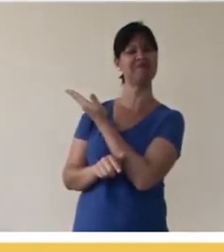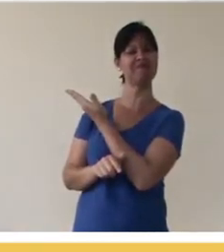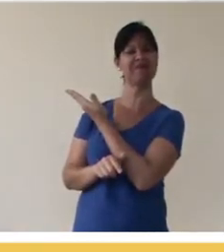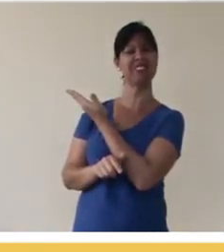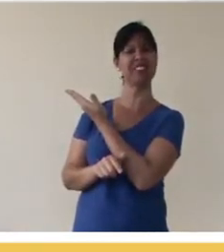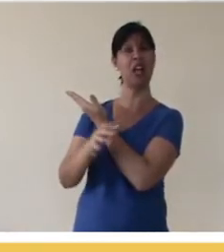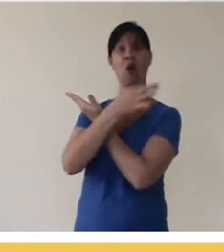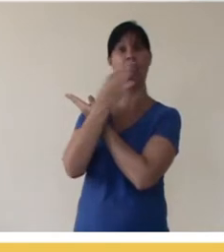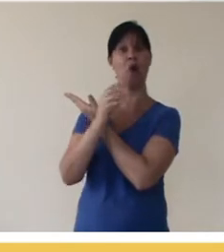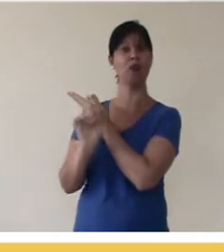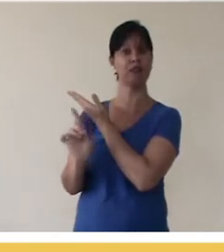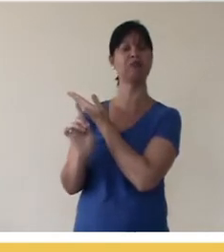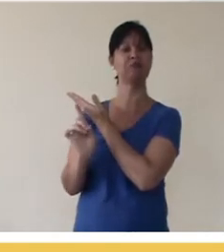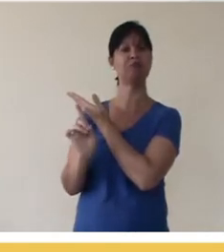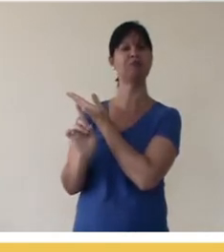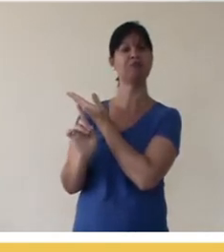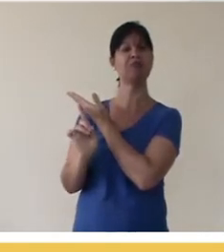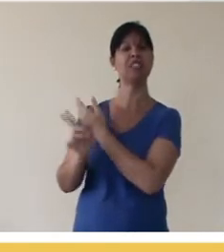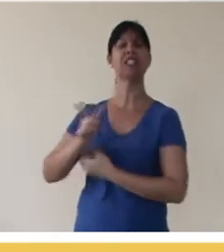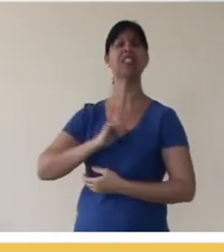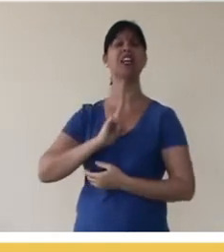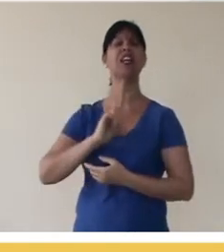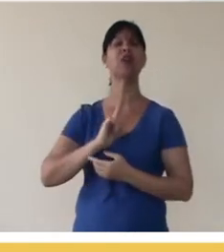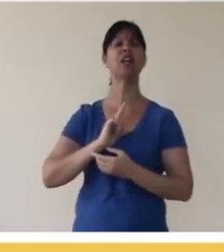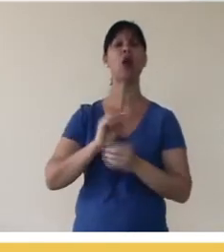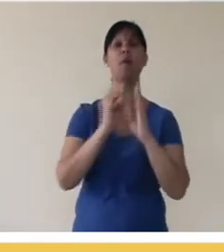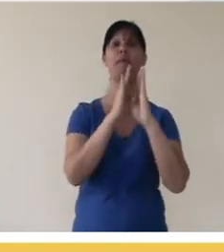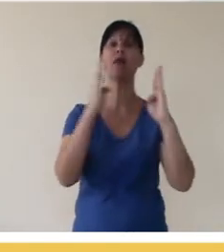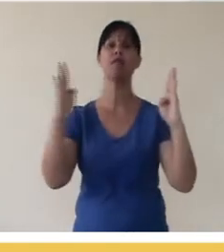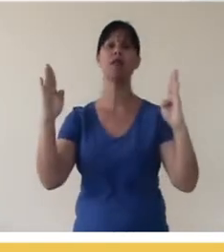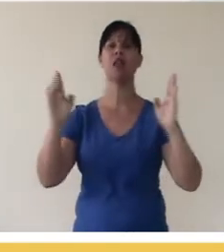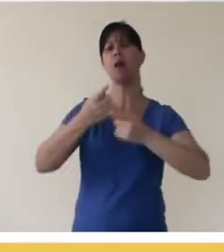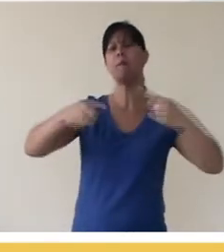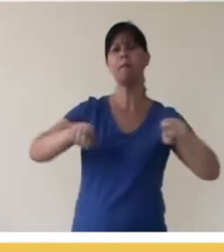name "filmmusic.io", which has a large library of